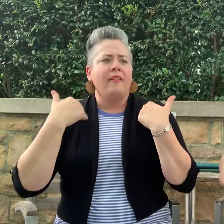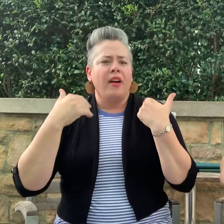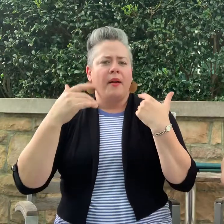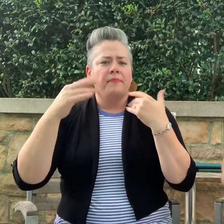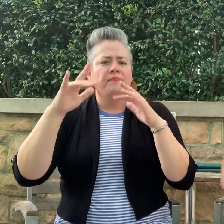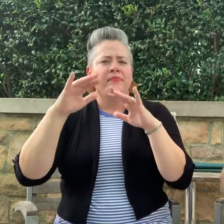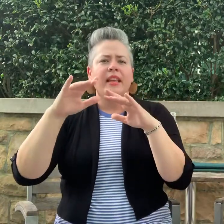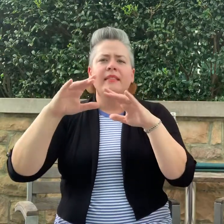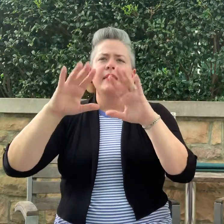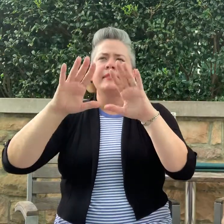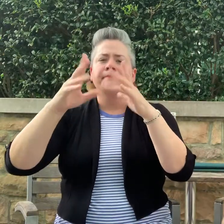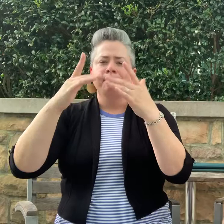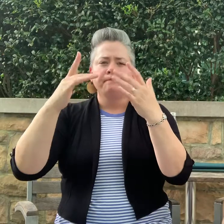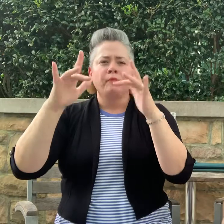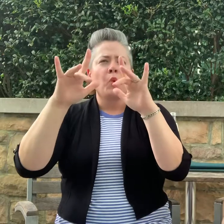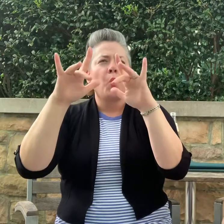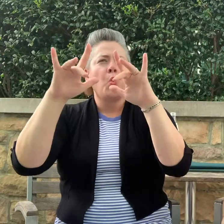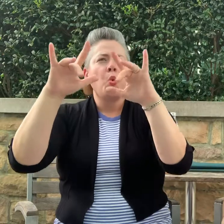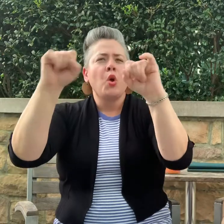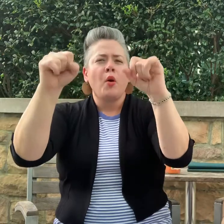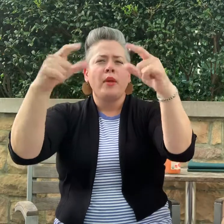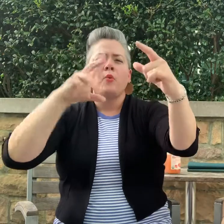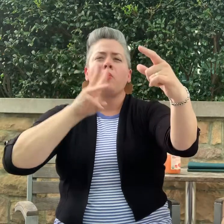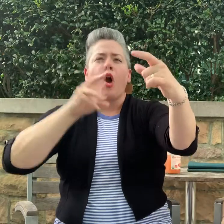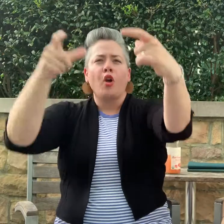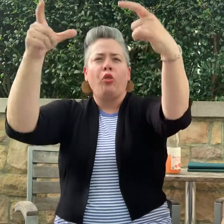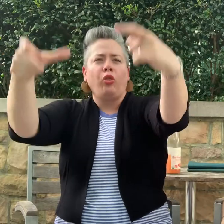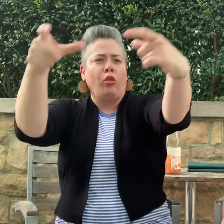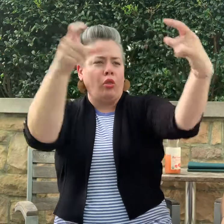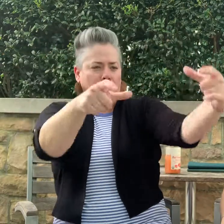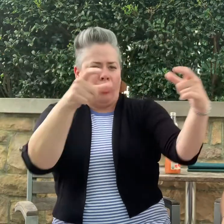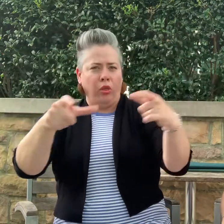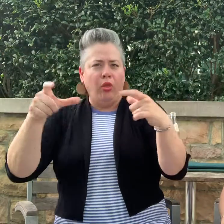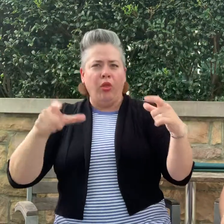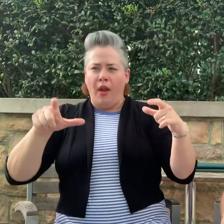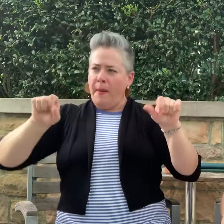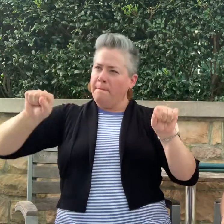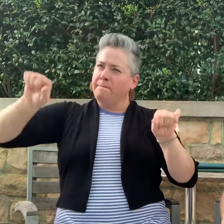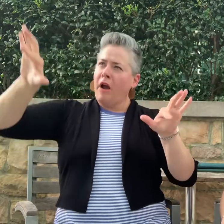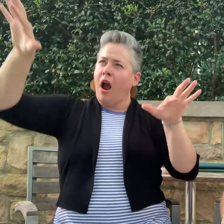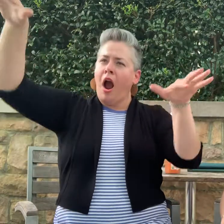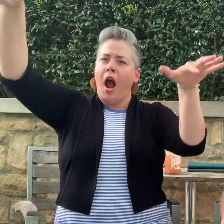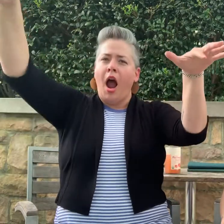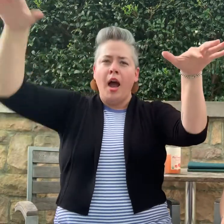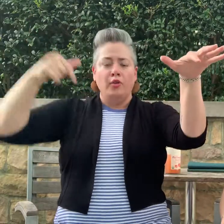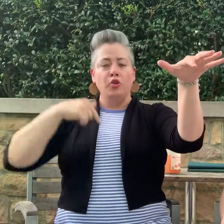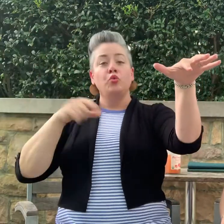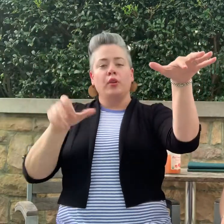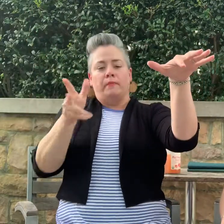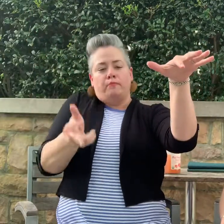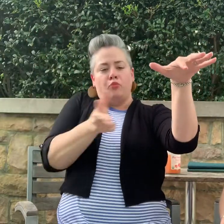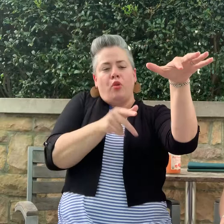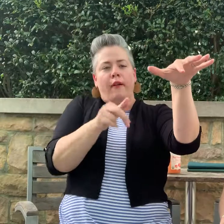There was nothing else. We did pass one car. One place where we reached the top gave us views